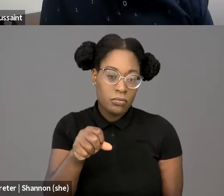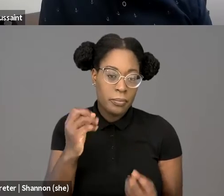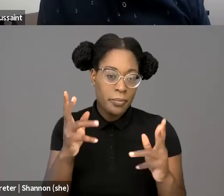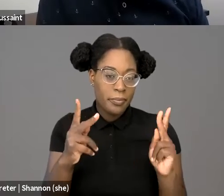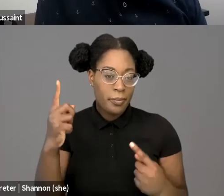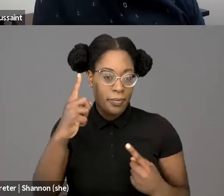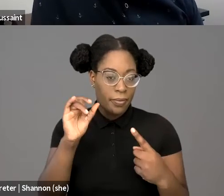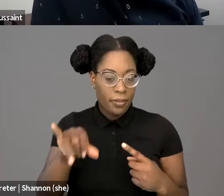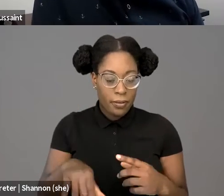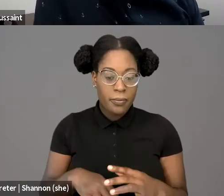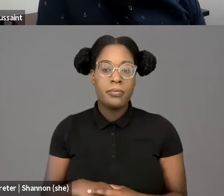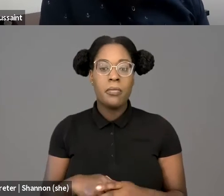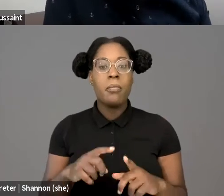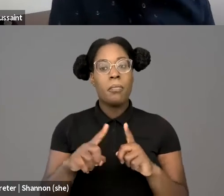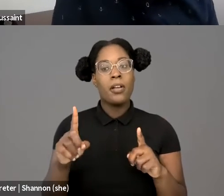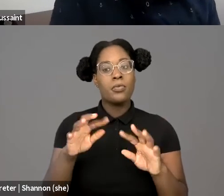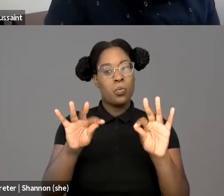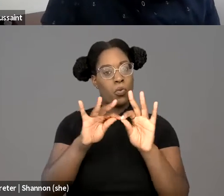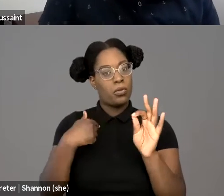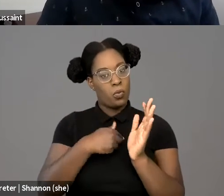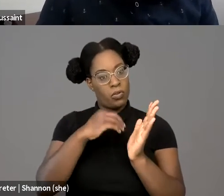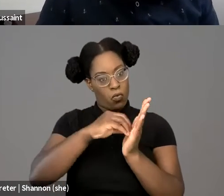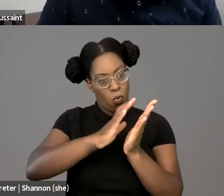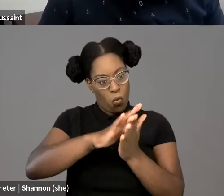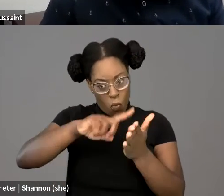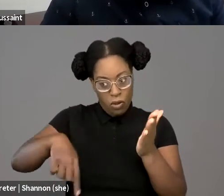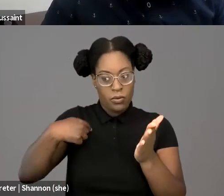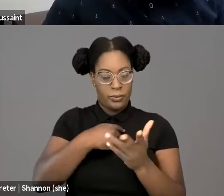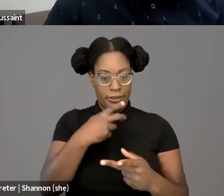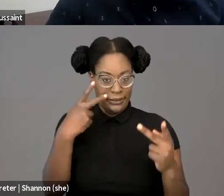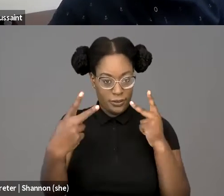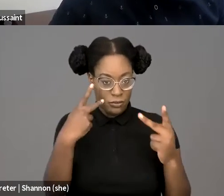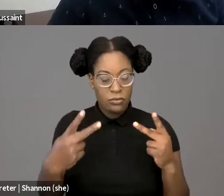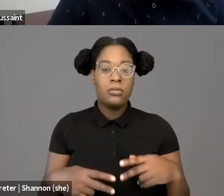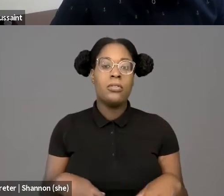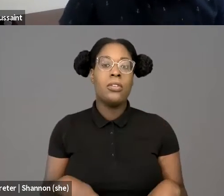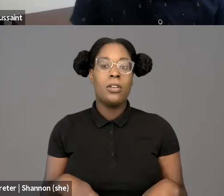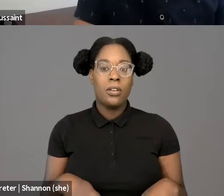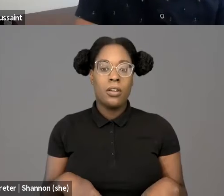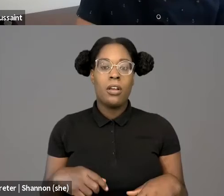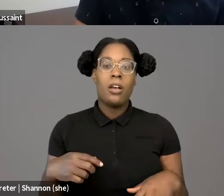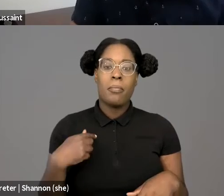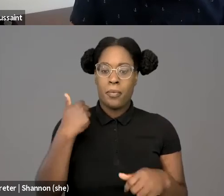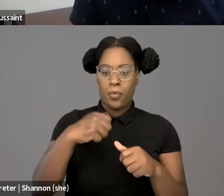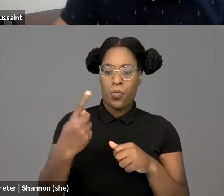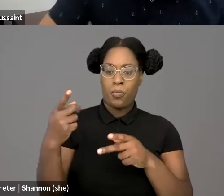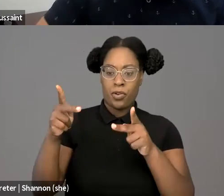the Harvard critical race theory scholar, Lolita Buckner, in his calls, the equivalent of a White witness, like somebody to vouch for people of color,